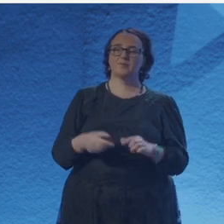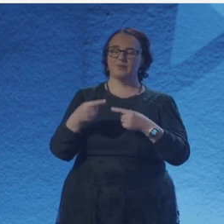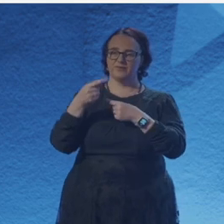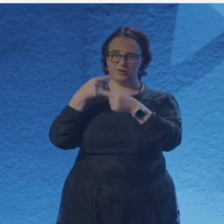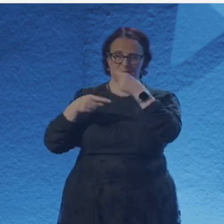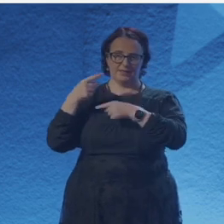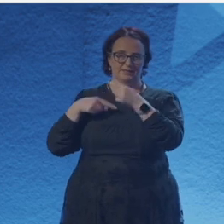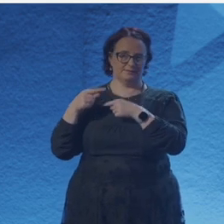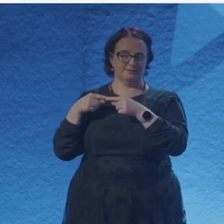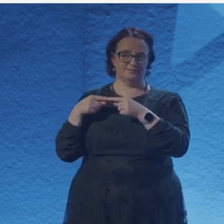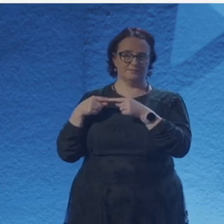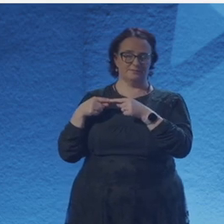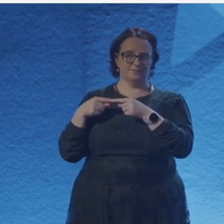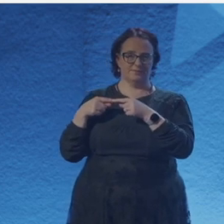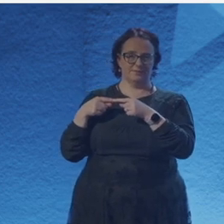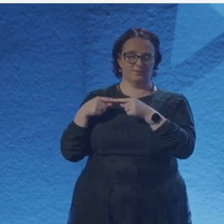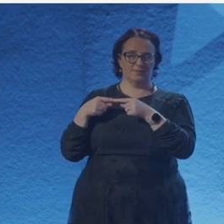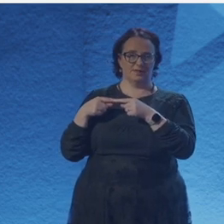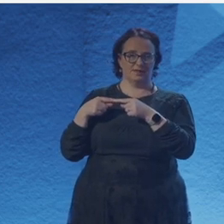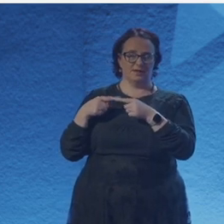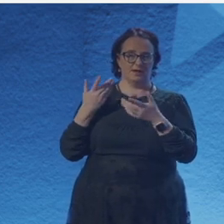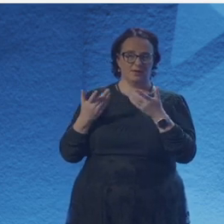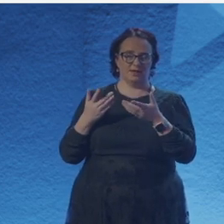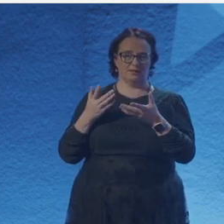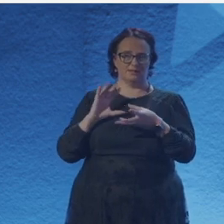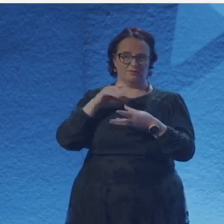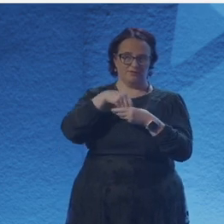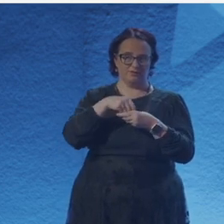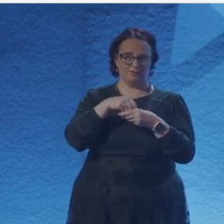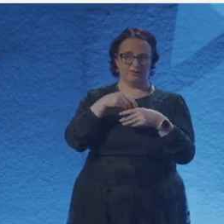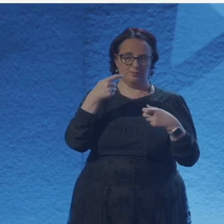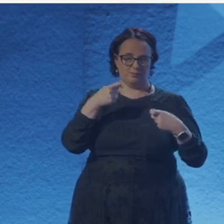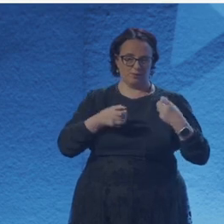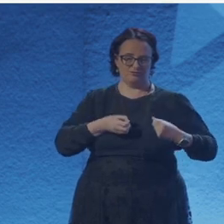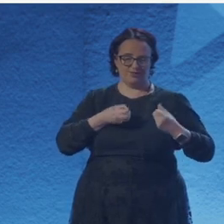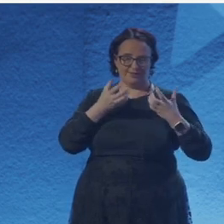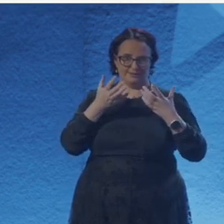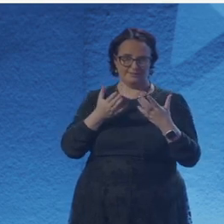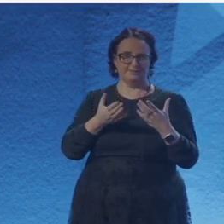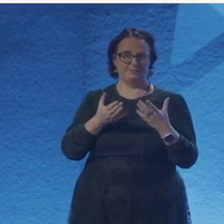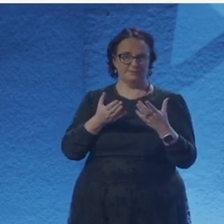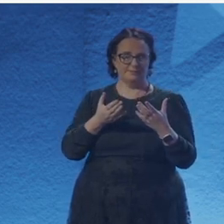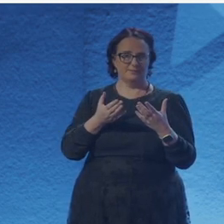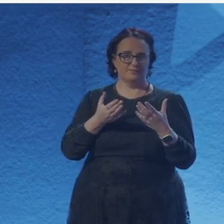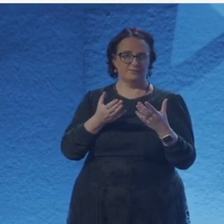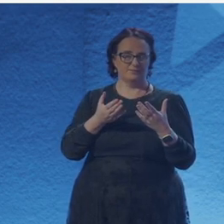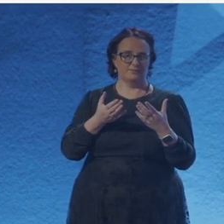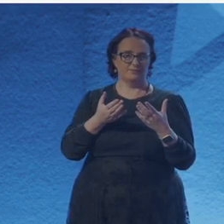creative voice through that and engaging the public with science?